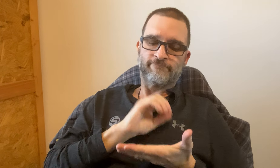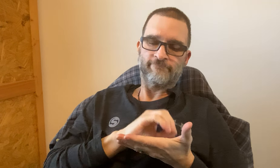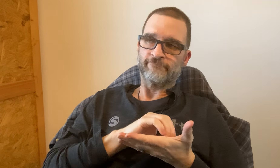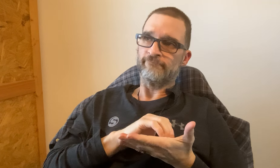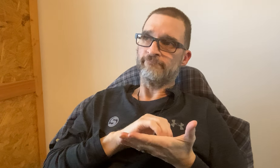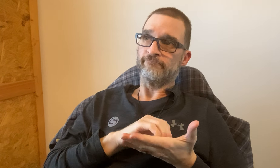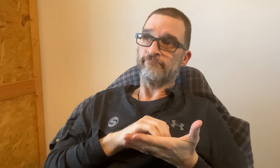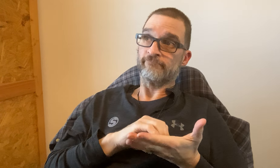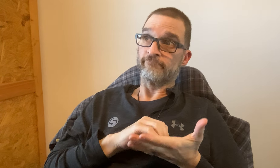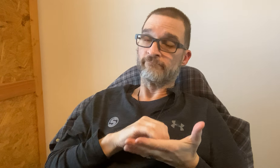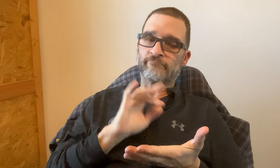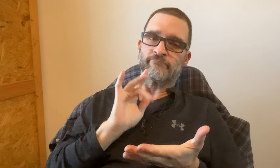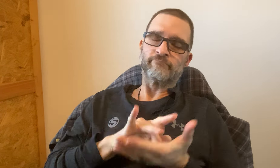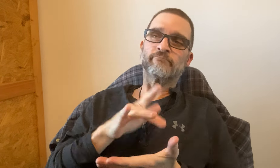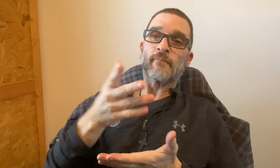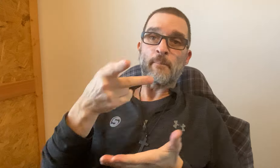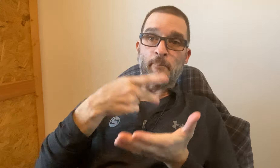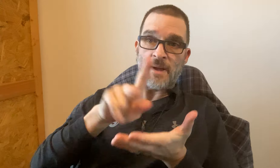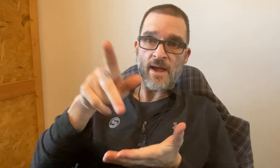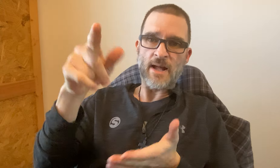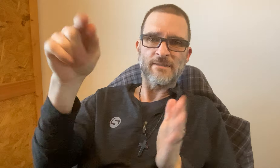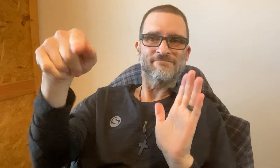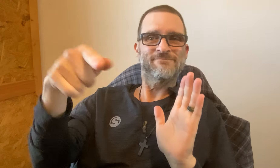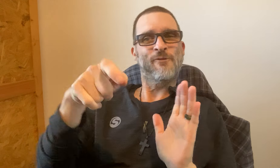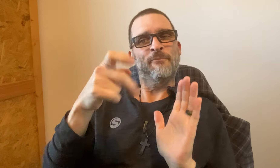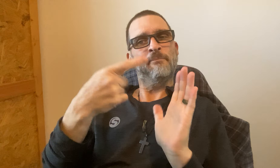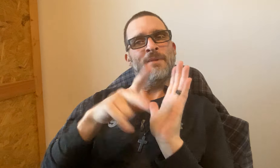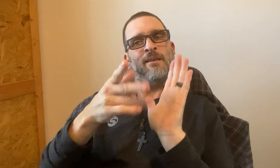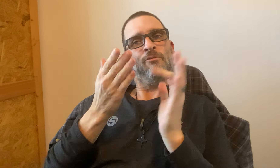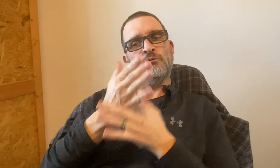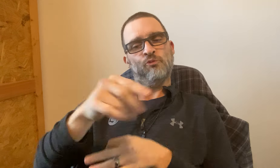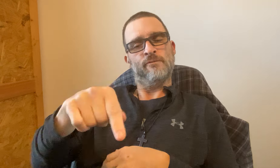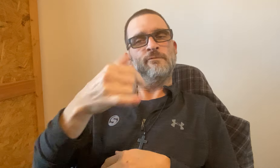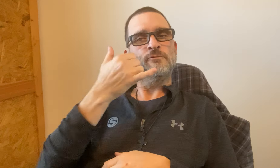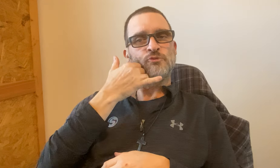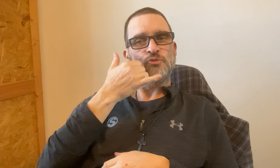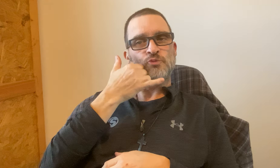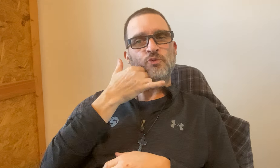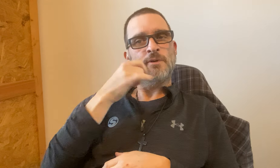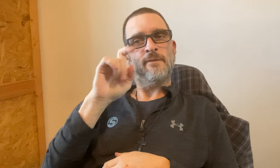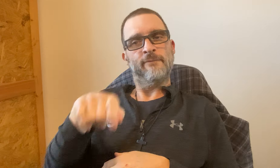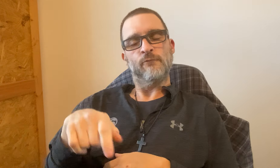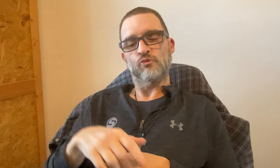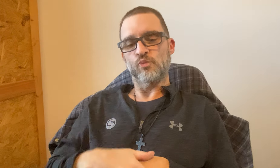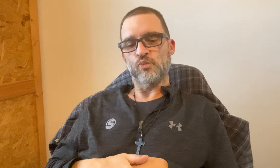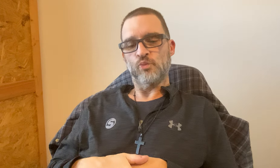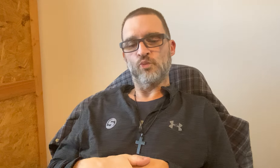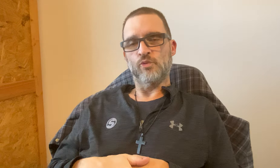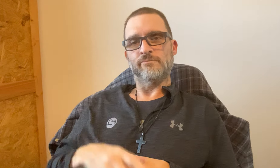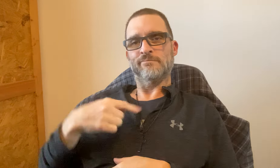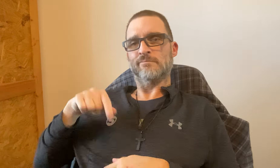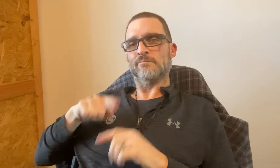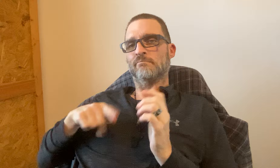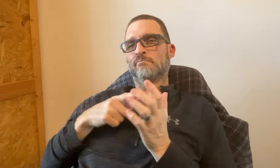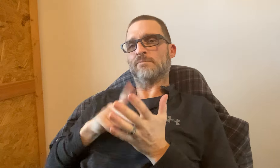Give us the information and we'll fill it out for you. For payment, you will have to pay through phone. You'd have to do that part.